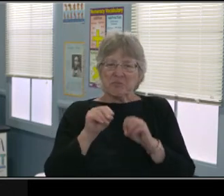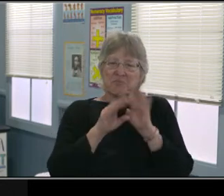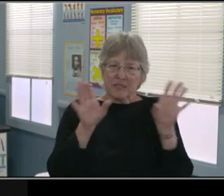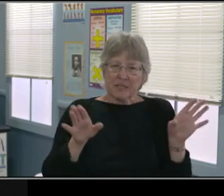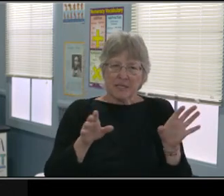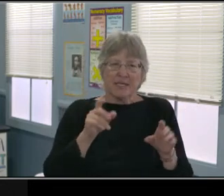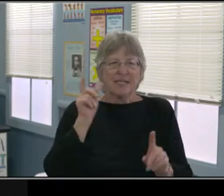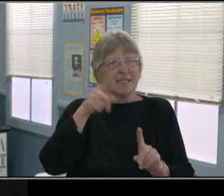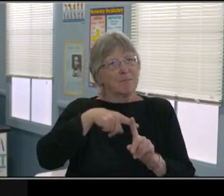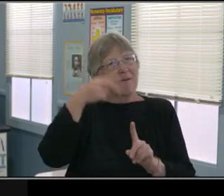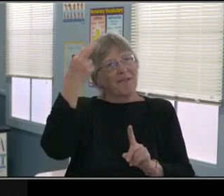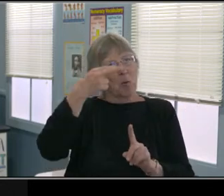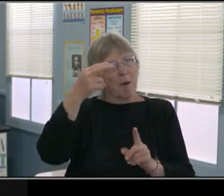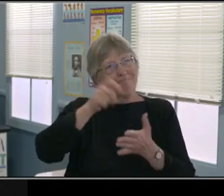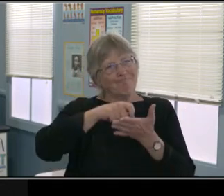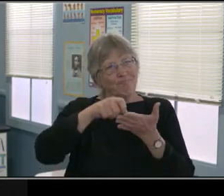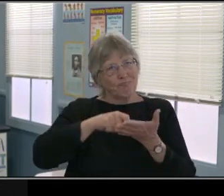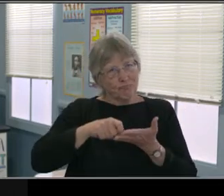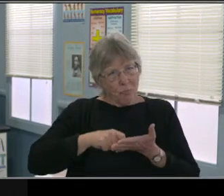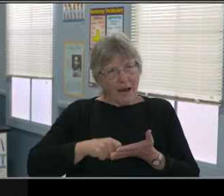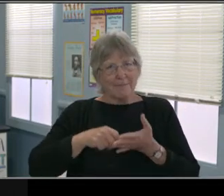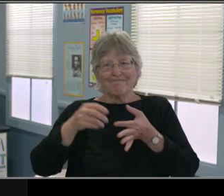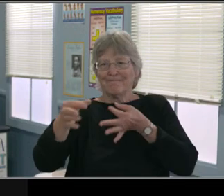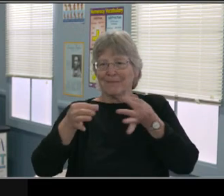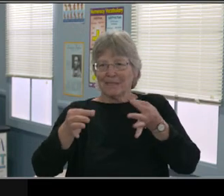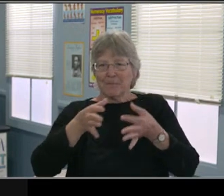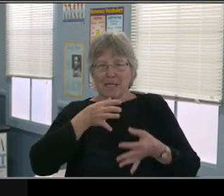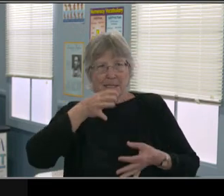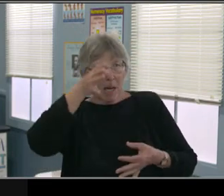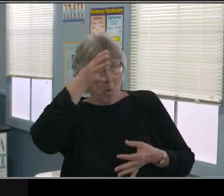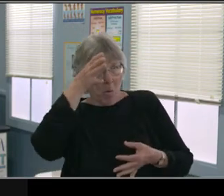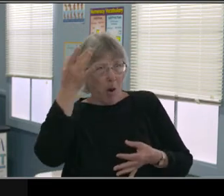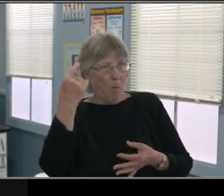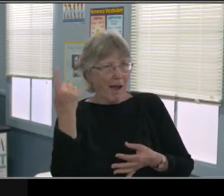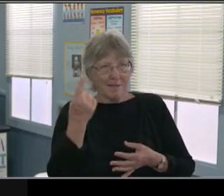but assessments, meetings, IPS, agenda, meetings